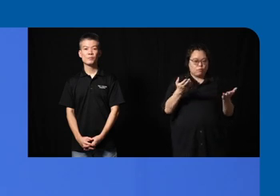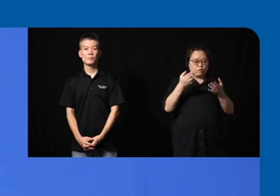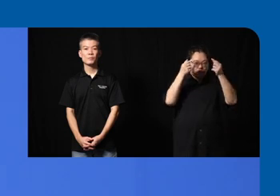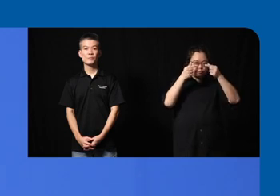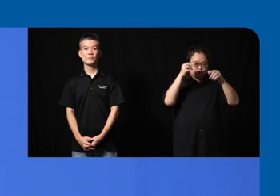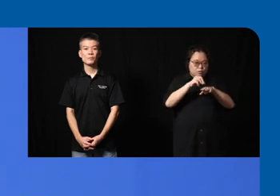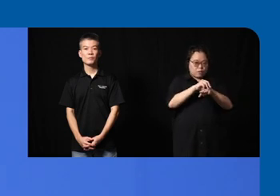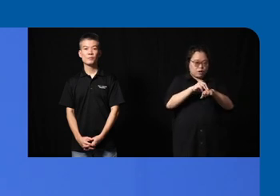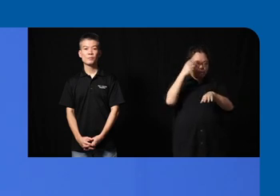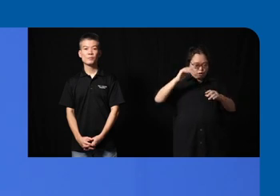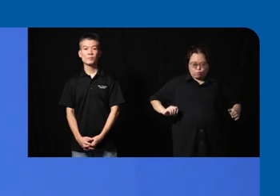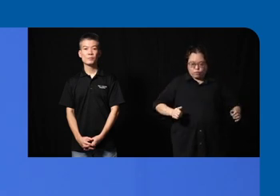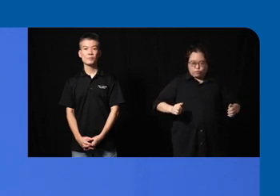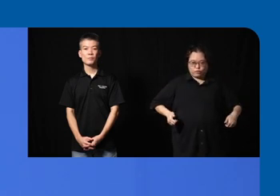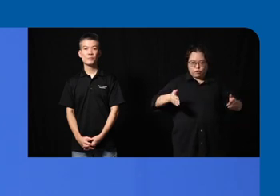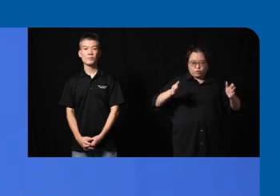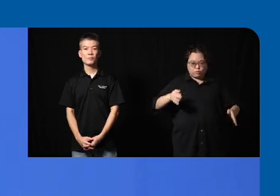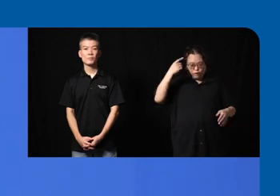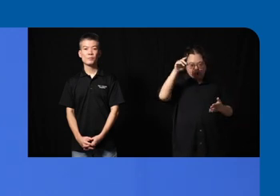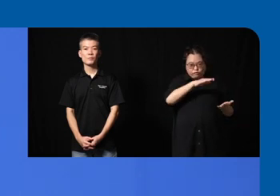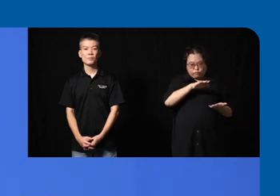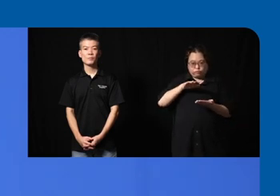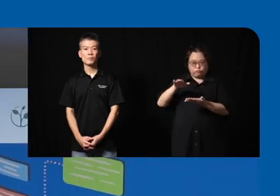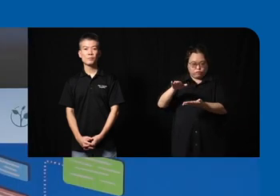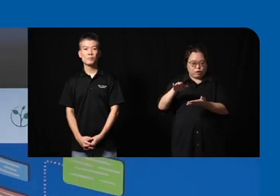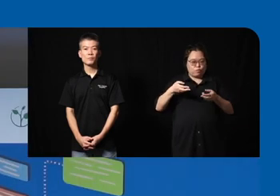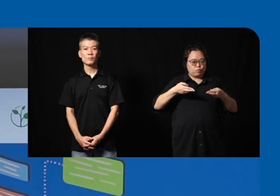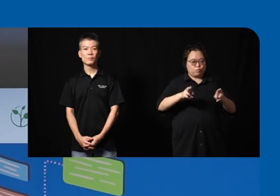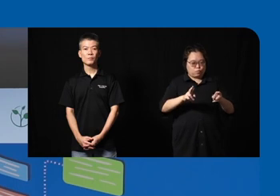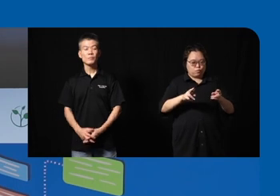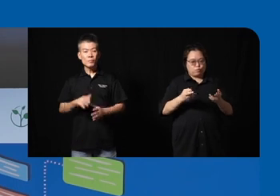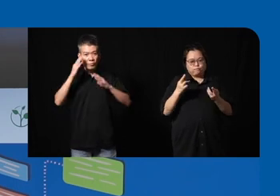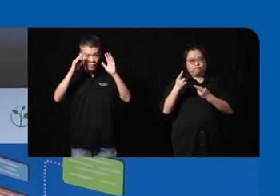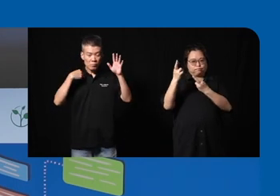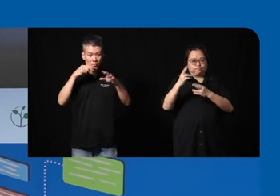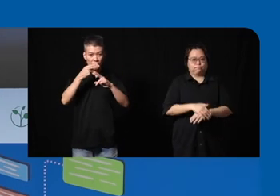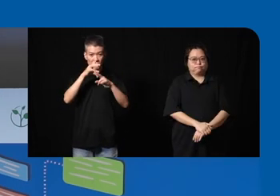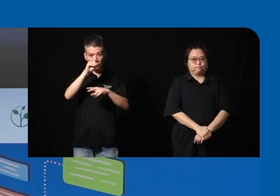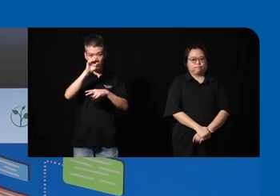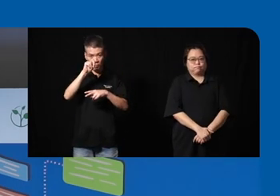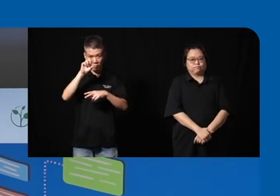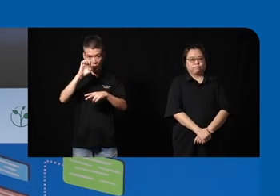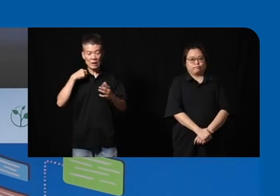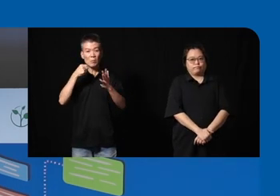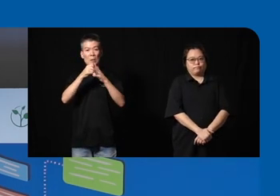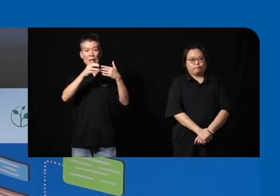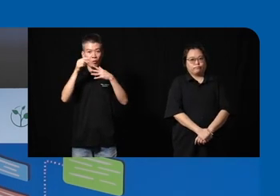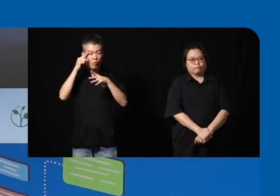users for accessible route recommendation hi am Denise I'm the impact lead for engineering good